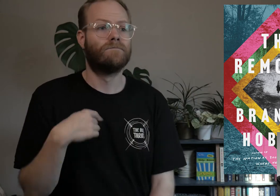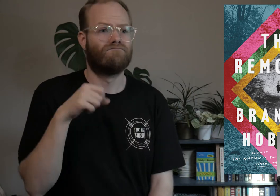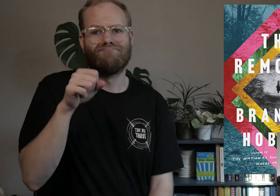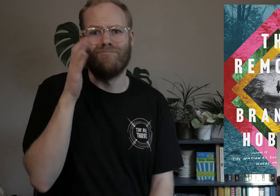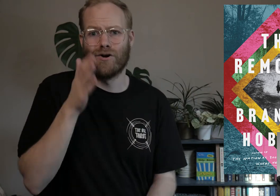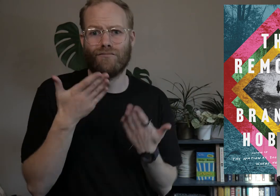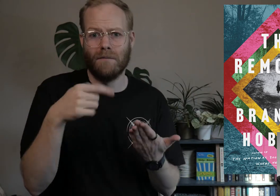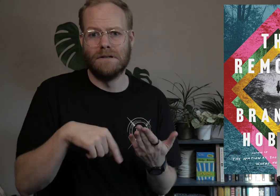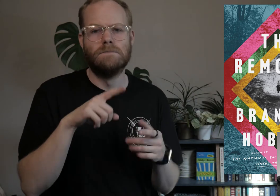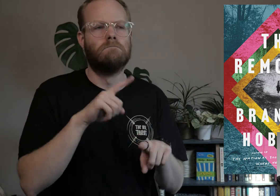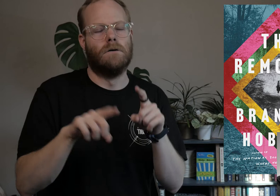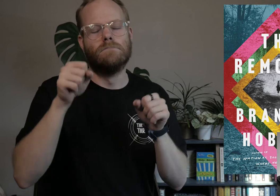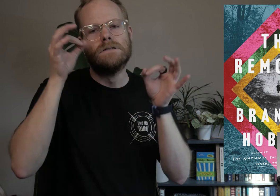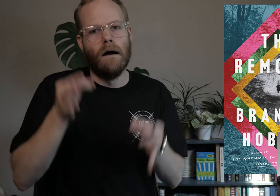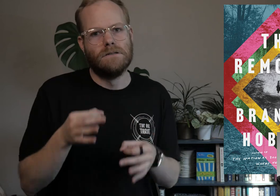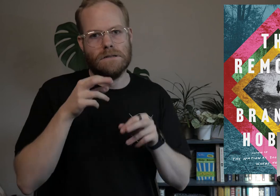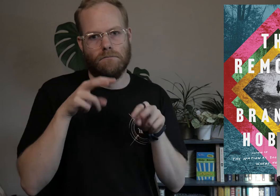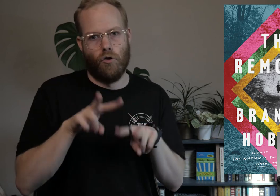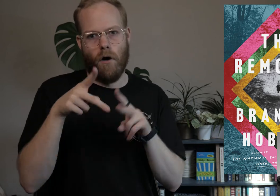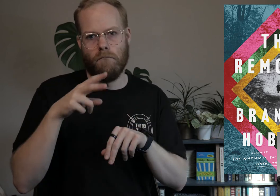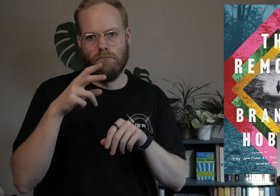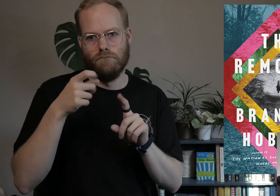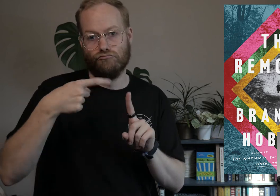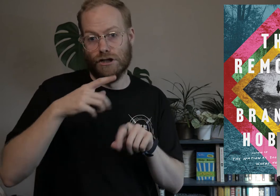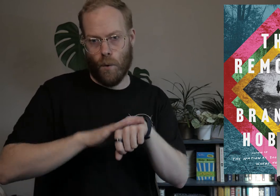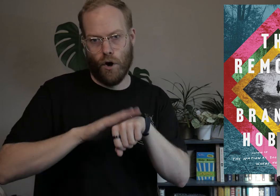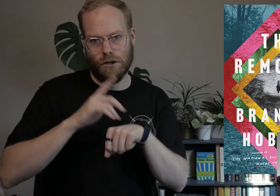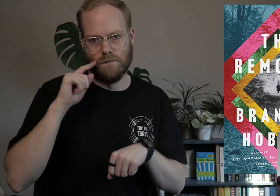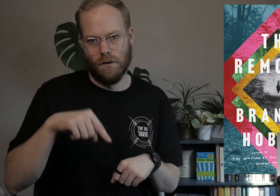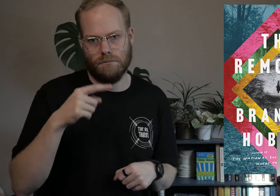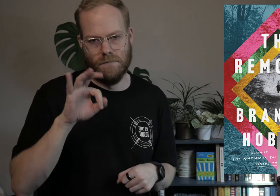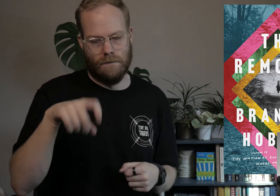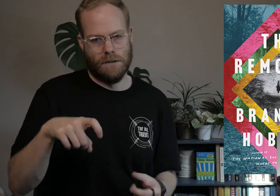I would recommend this, but absolutely look up trigger warnings for this if you need to.